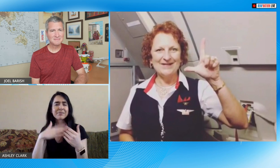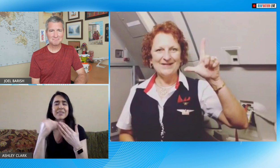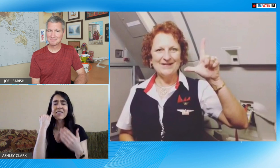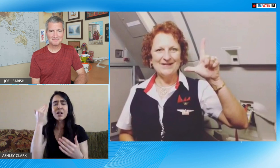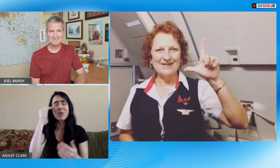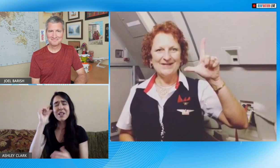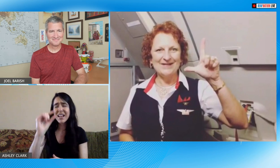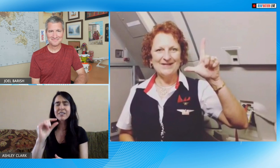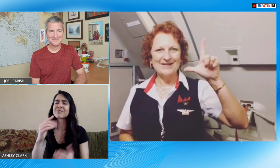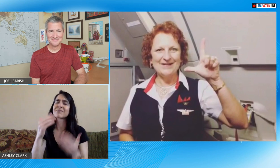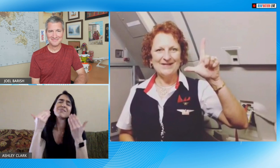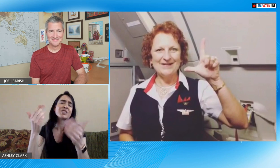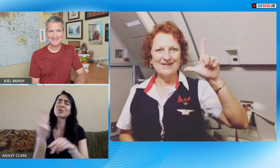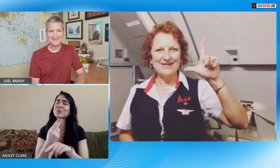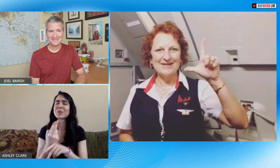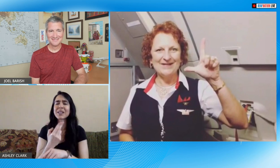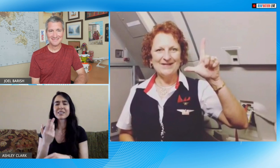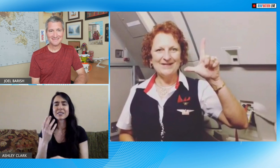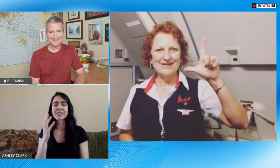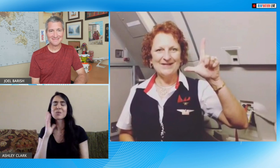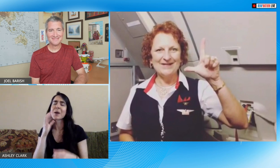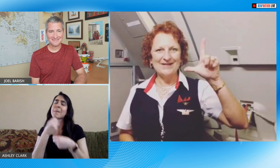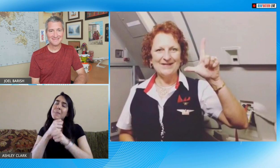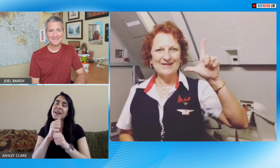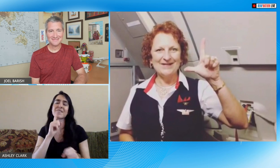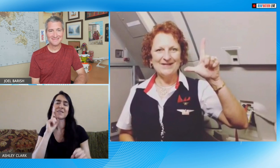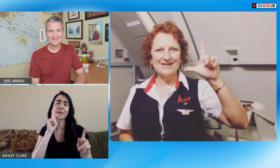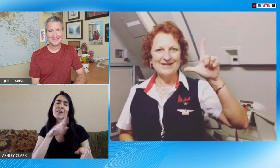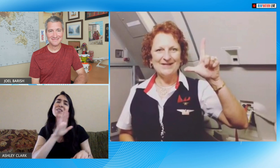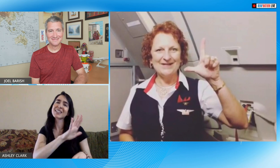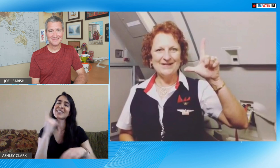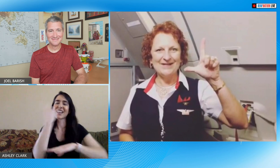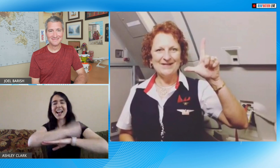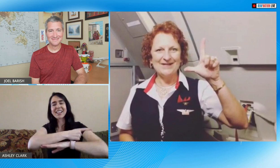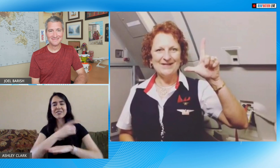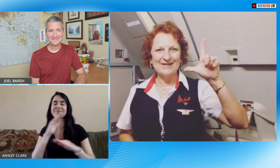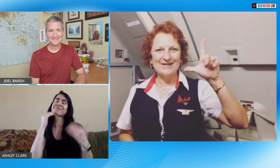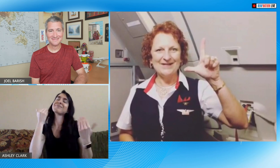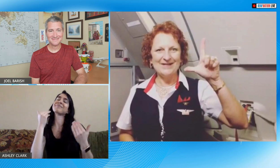they don't have to be a perfect signer just use what you know and make an